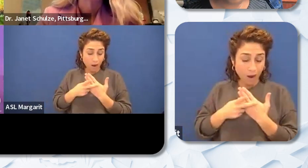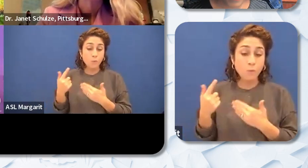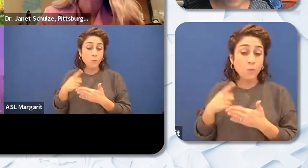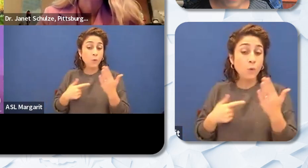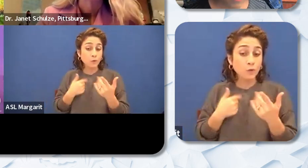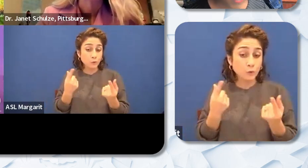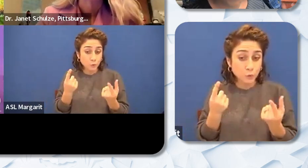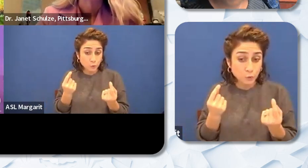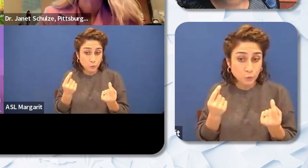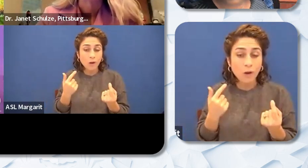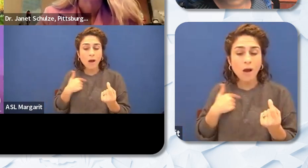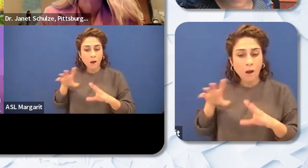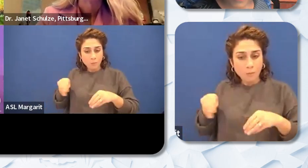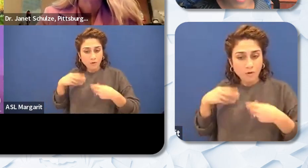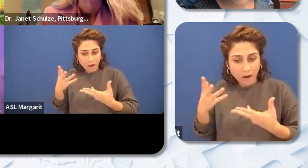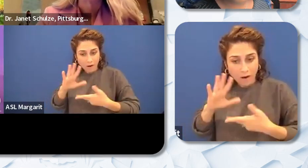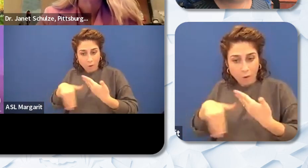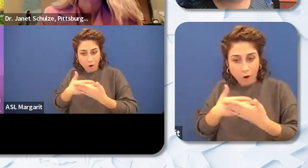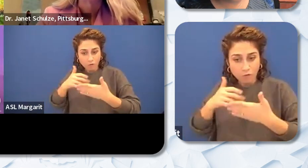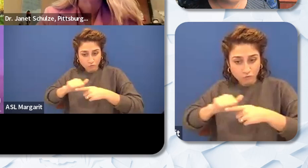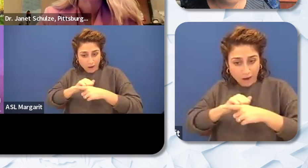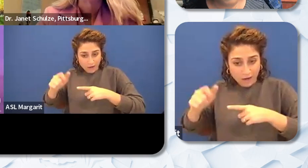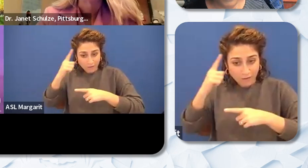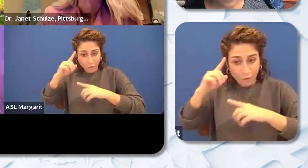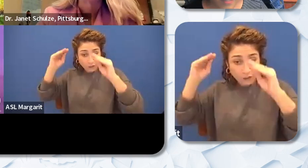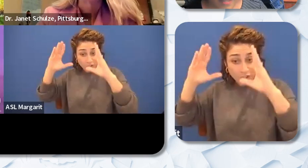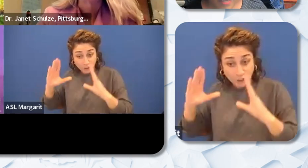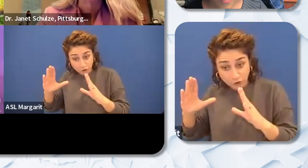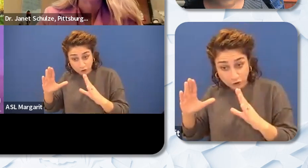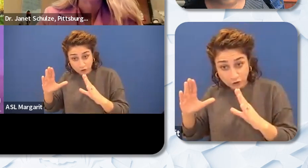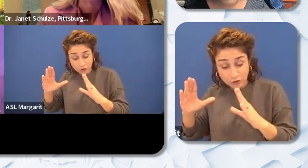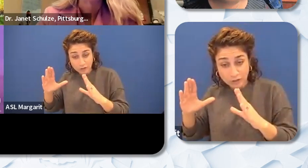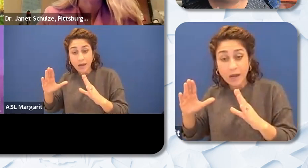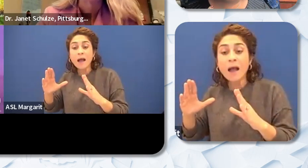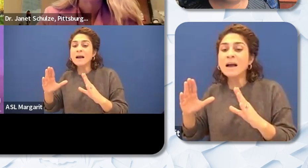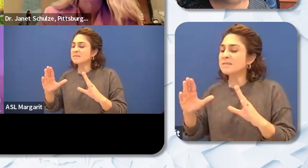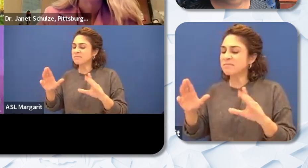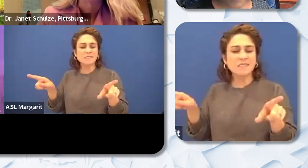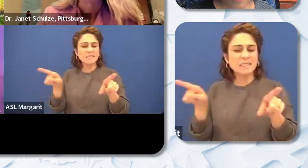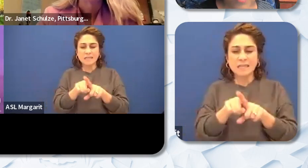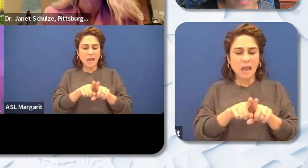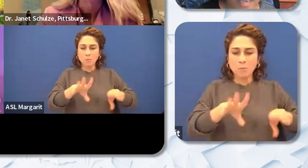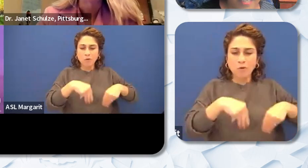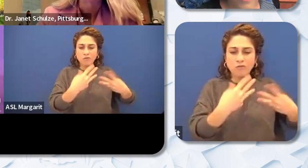trainings that are done for teachers are done for the aids so that when they want to become teachers